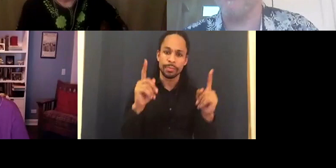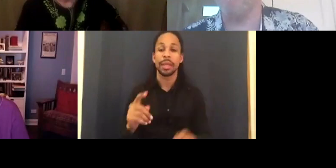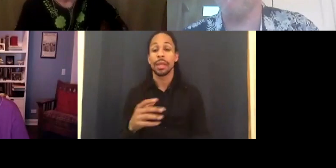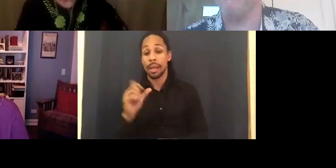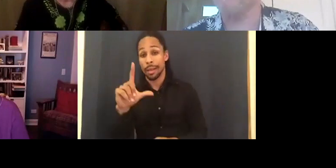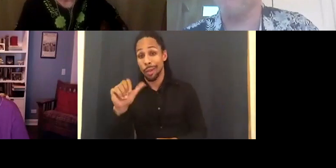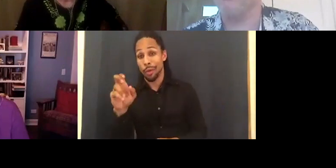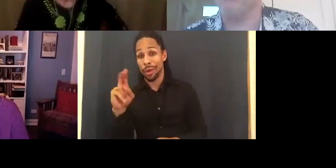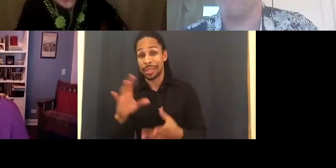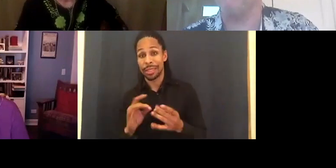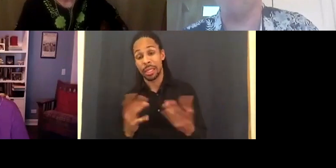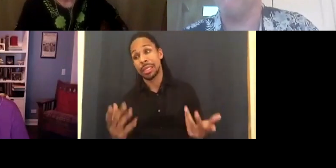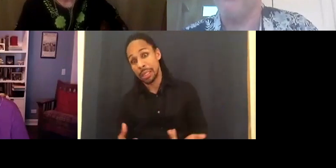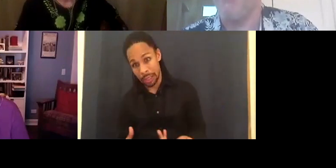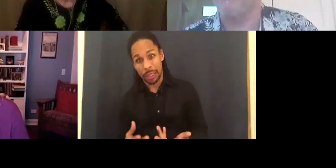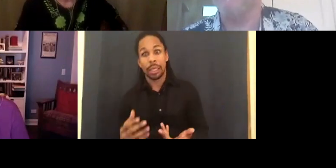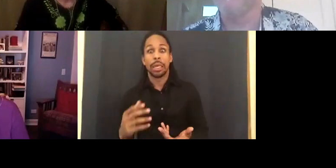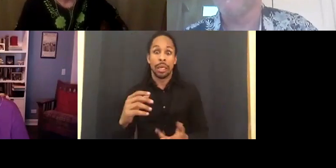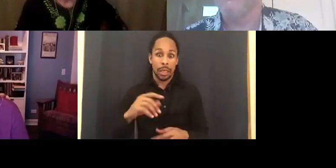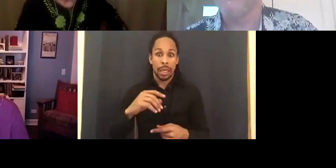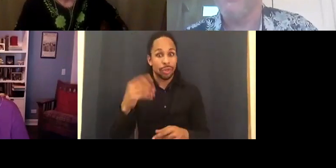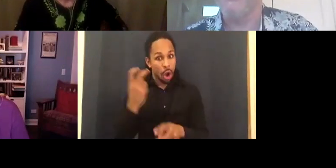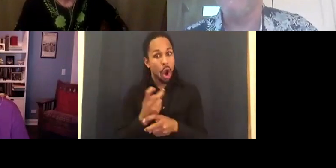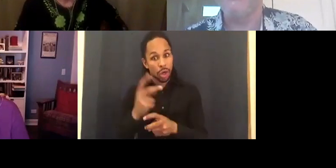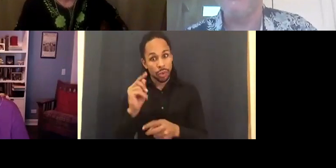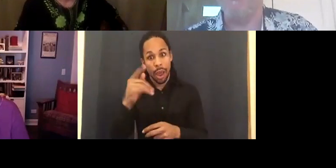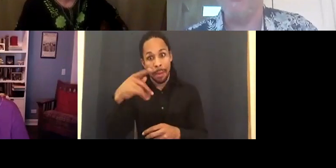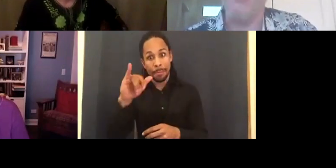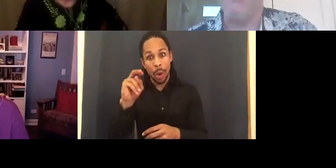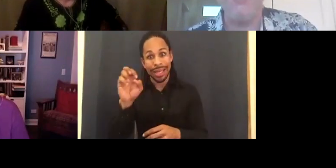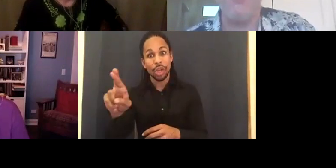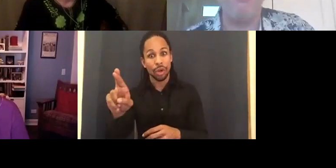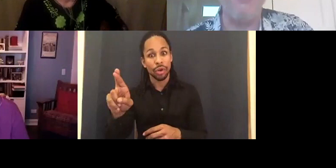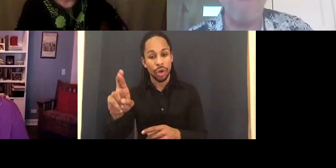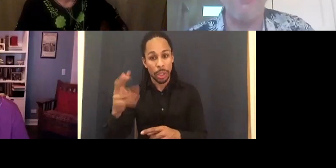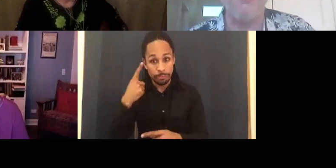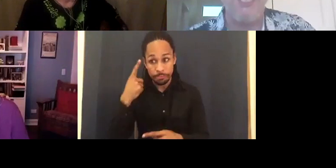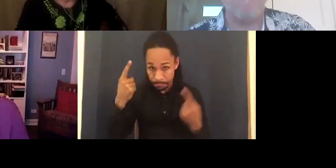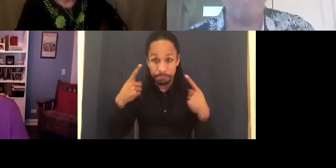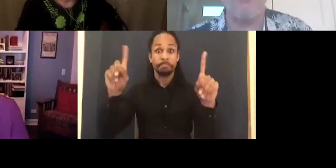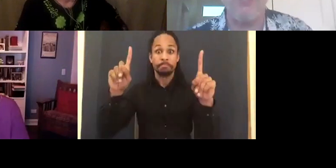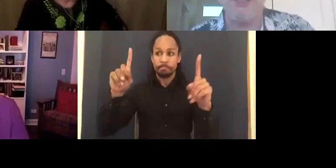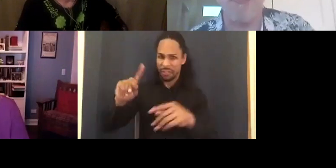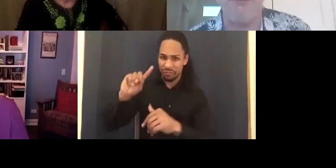everybody else is just starting to figure it out. Which I think is evidence. We've got a question from the audience.